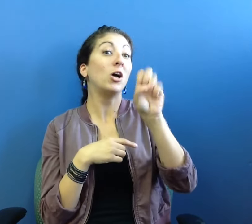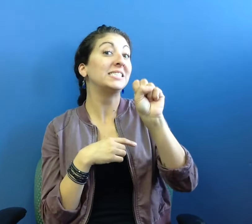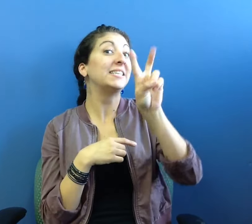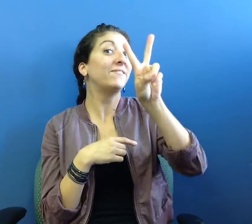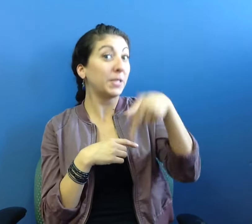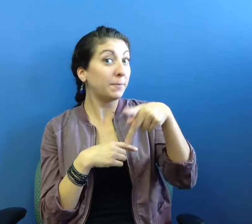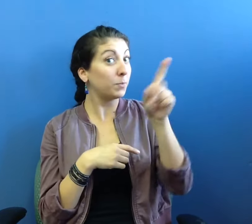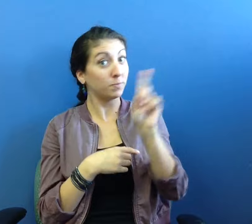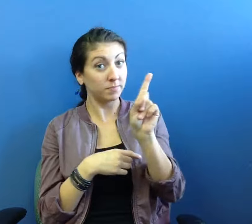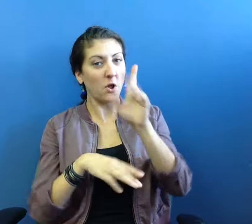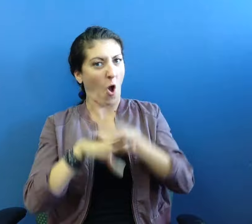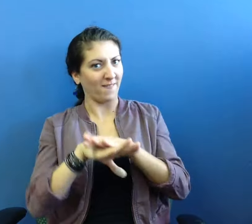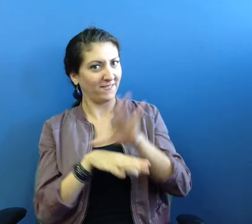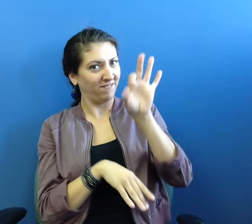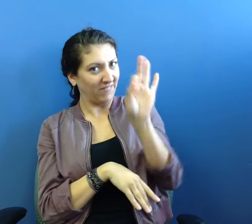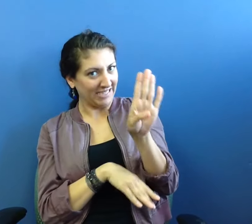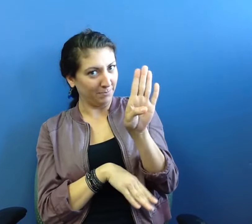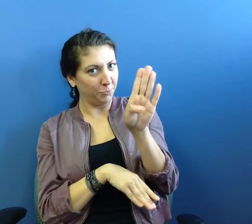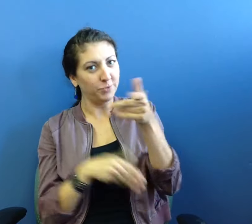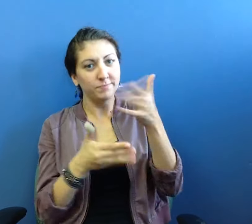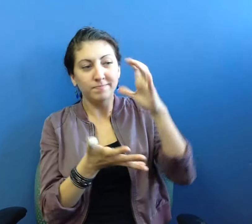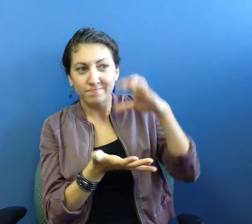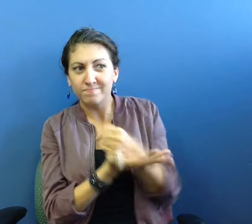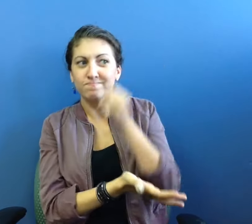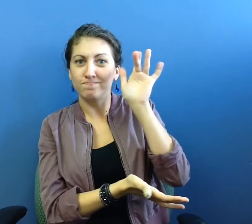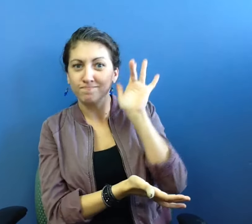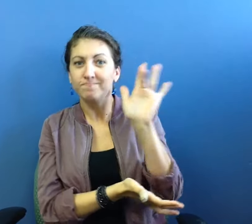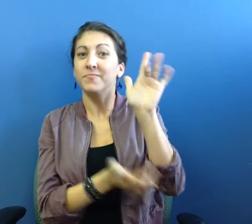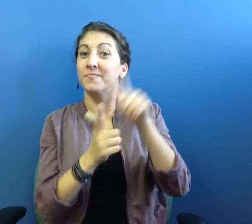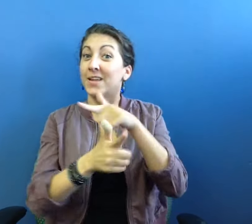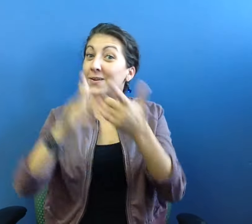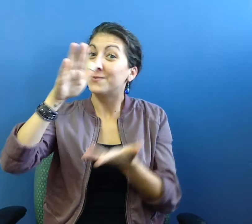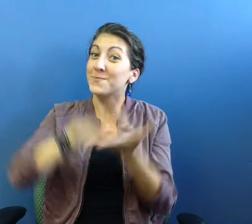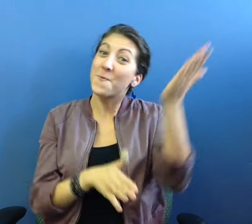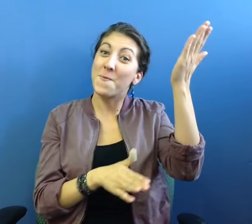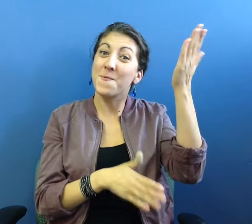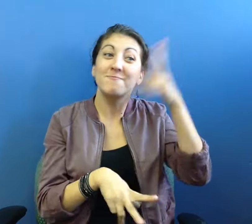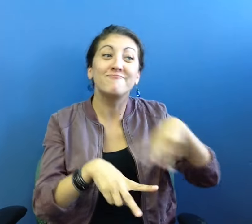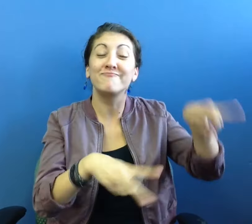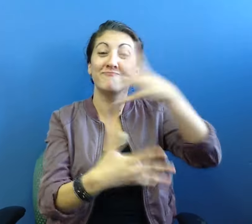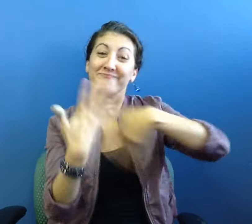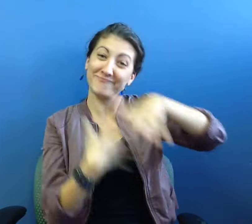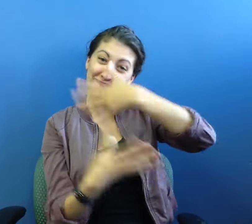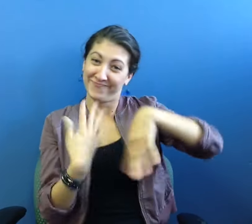Be sure to RSVP on ADWAS' Facebook event page that you are going and mingling!